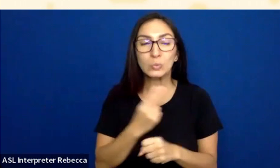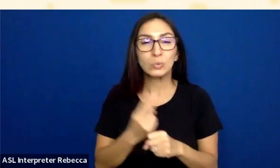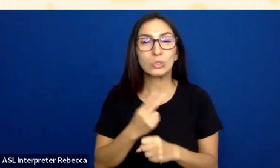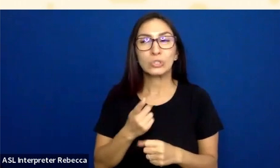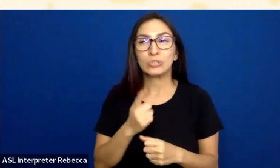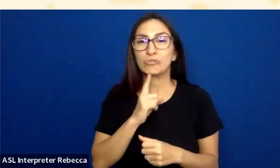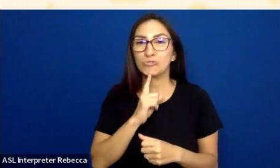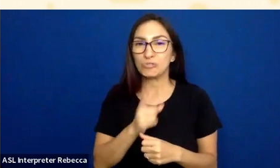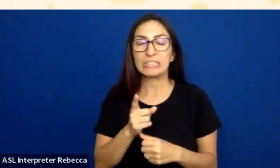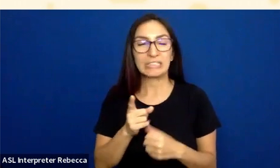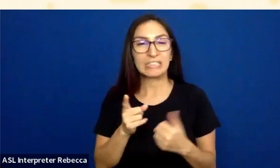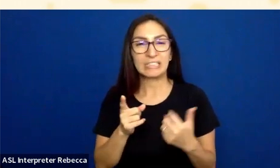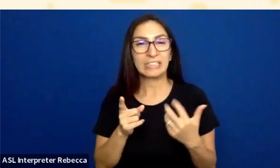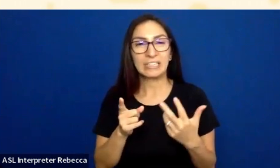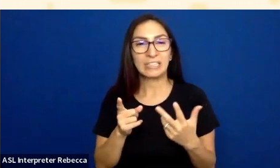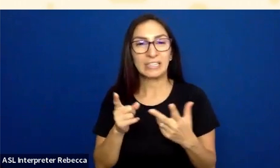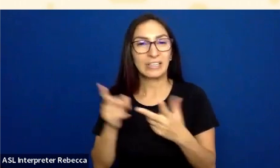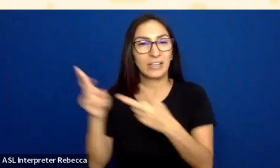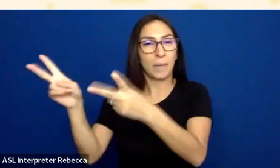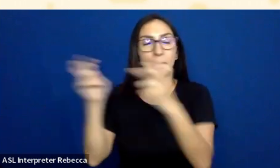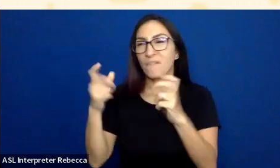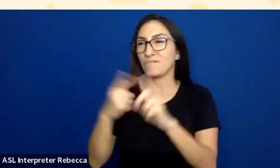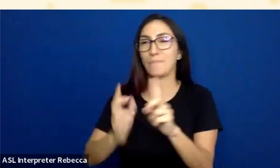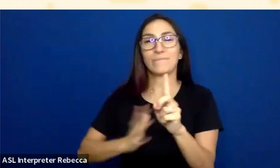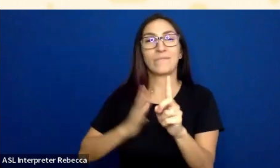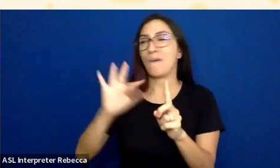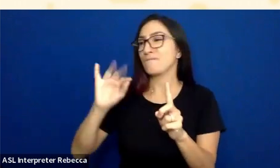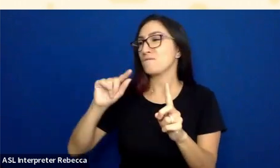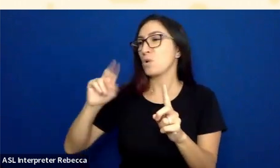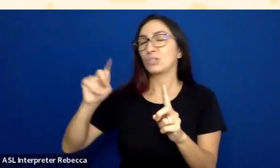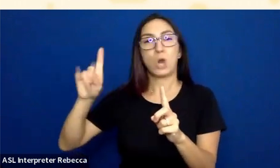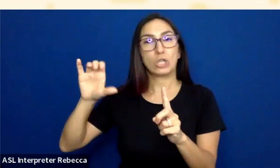a Fortune 100 Company that we worked with, and these are the colors they were using for their links.